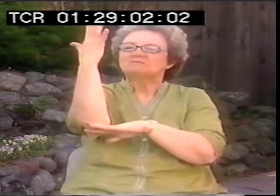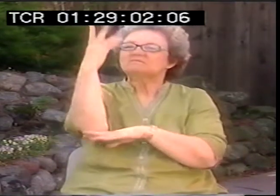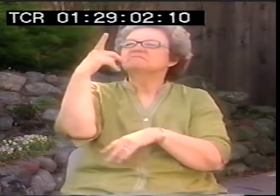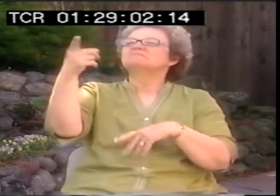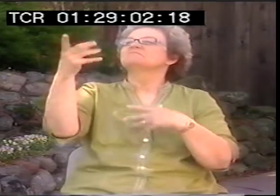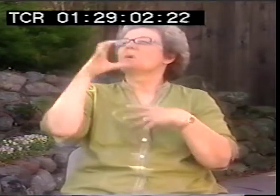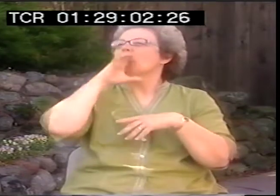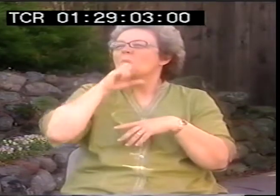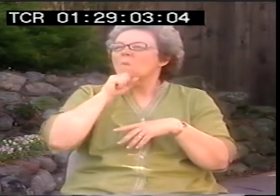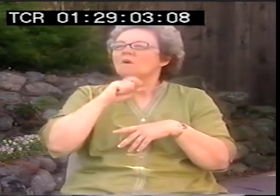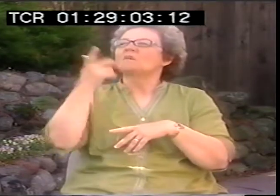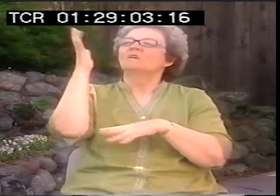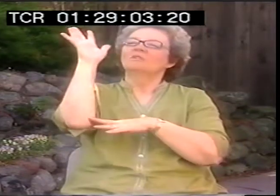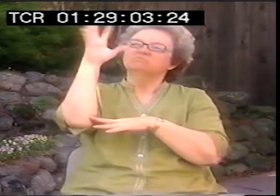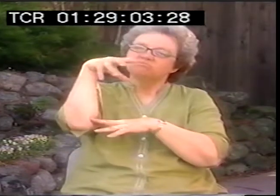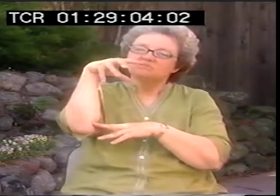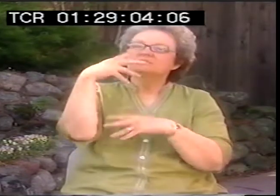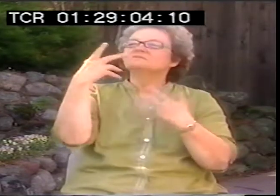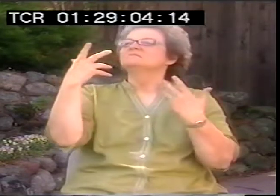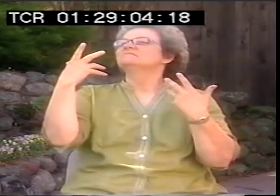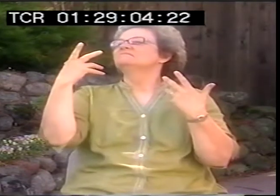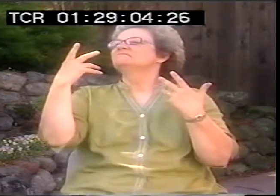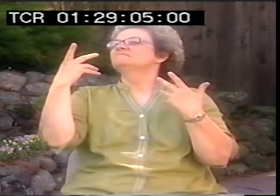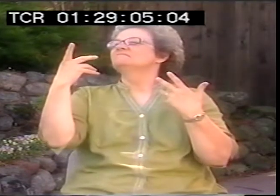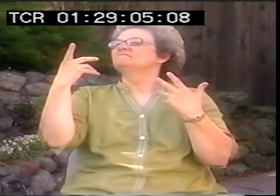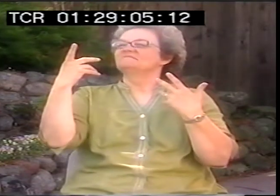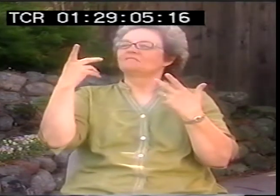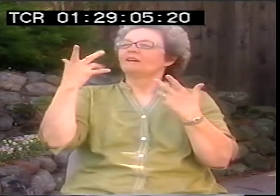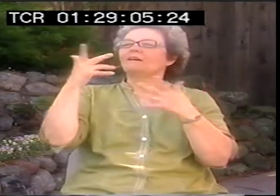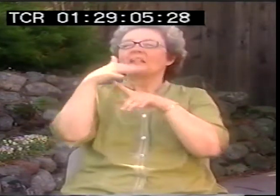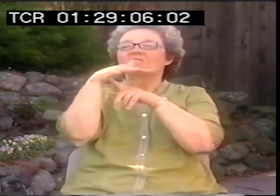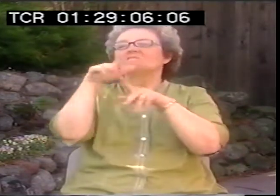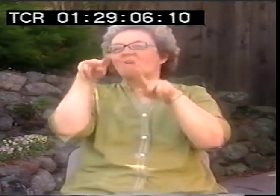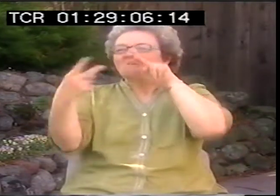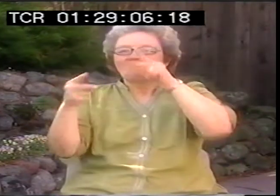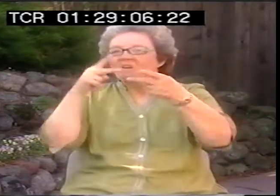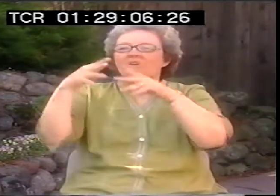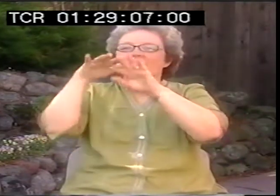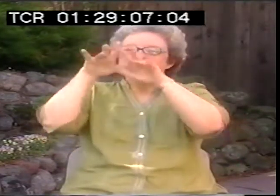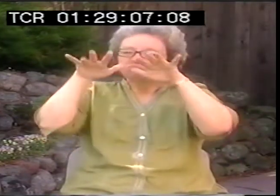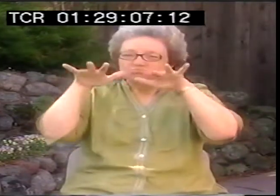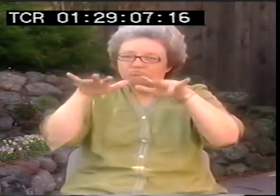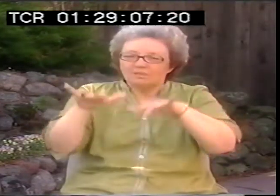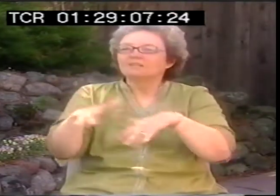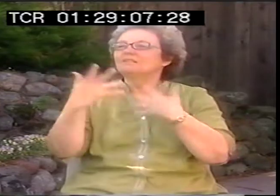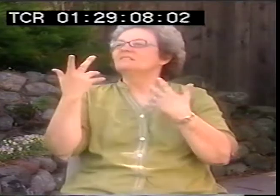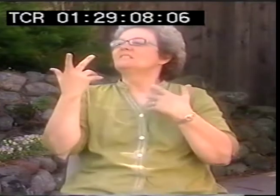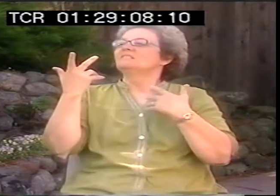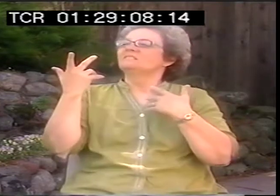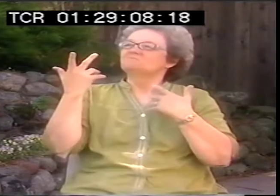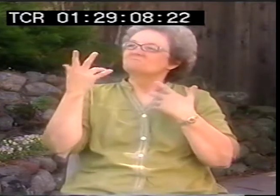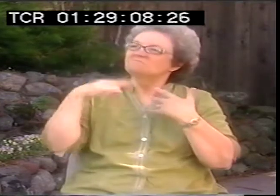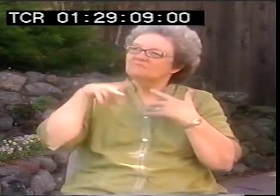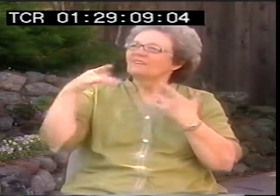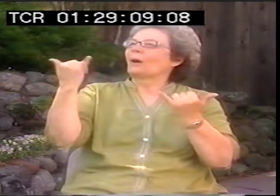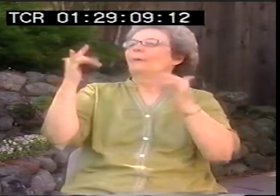Suppose I see a tree, and it's an old tree. And it's looking old The leaves are falling off.